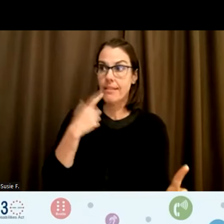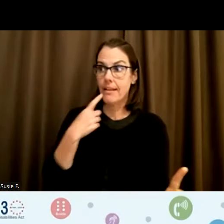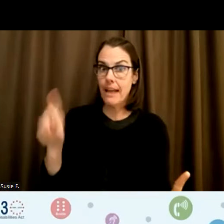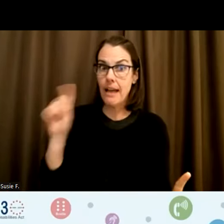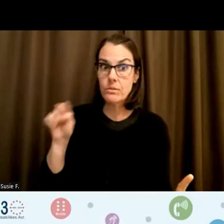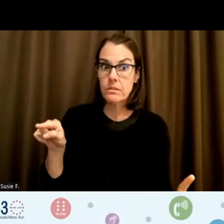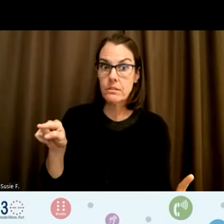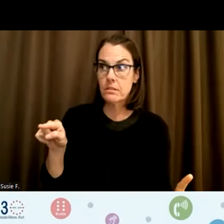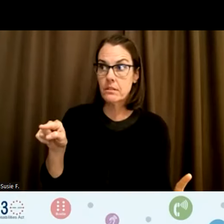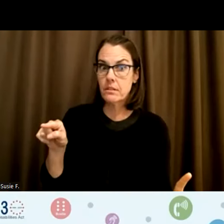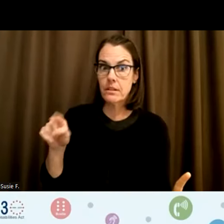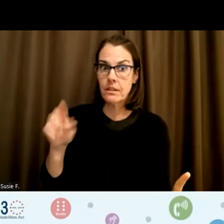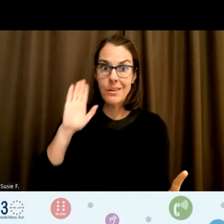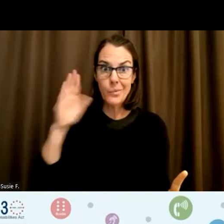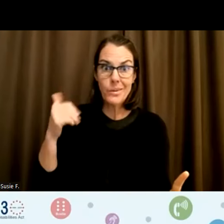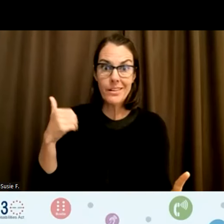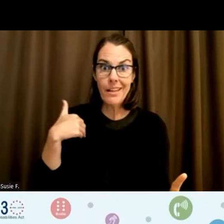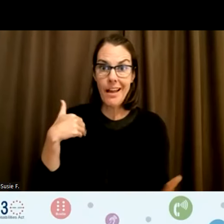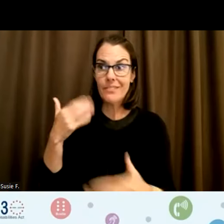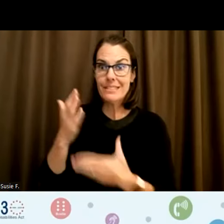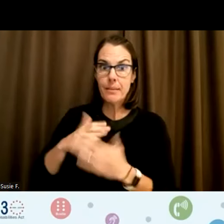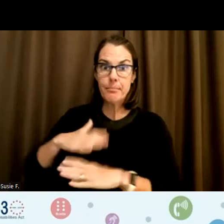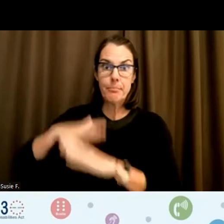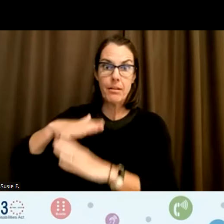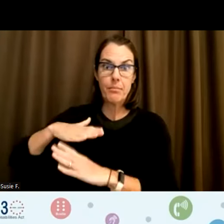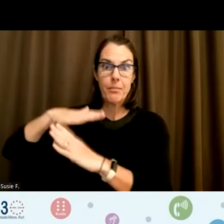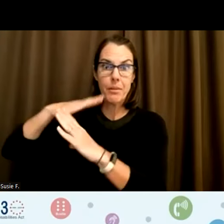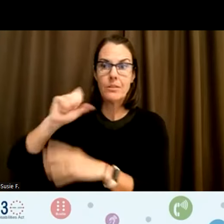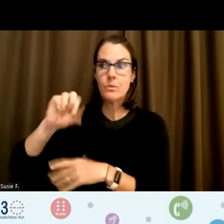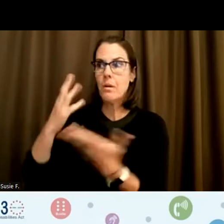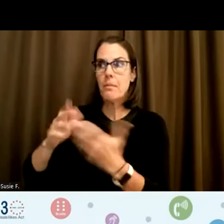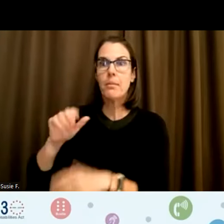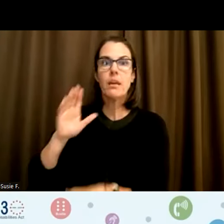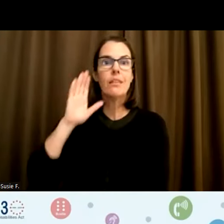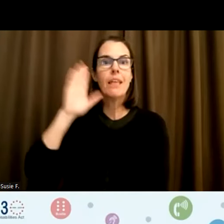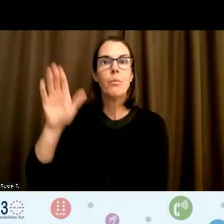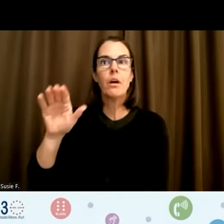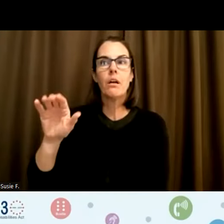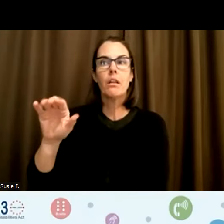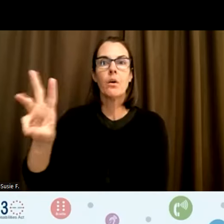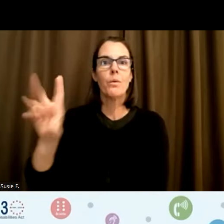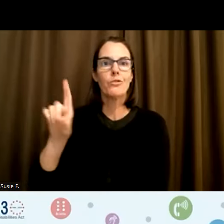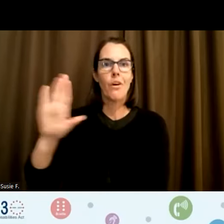to be having some some barriers or maybe they might even withdraw their employment because I'm in another country.